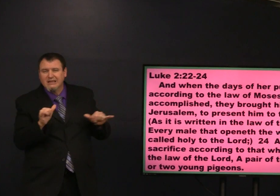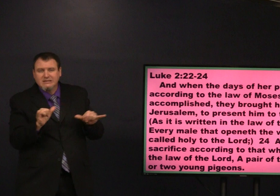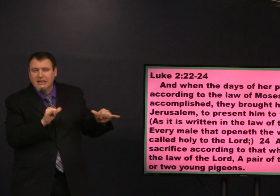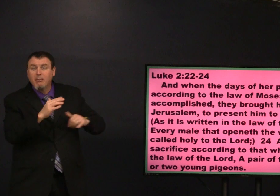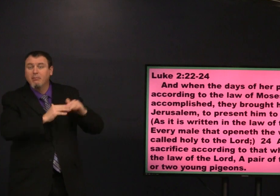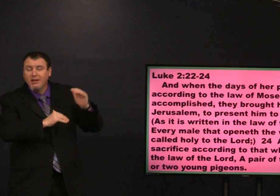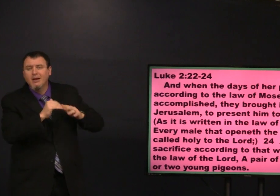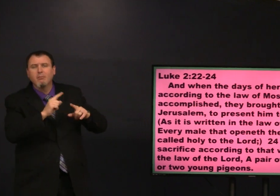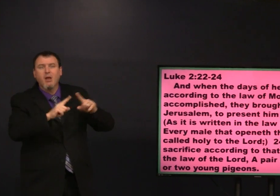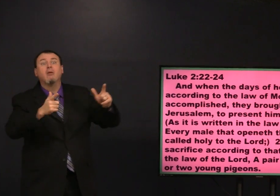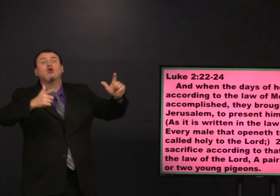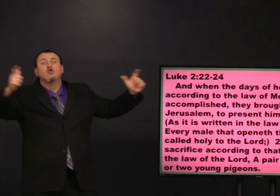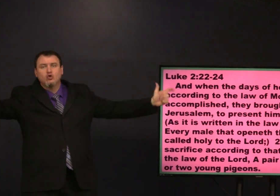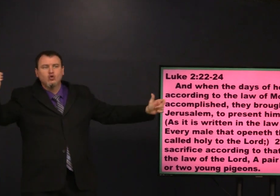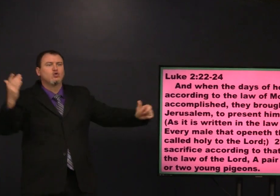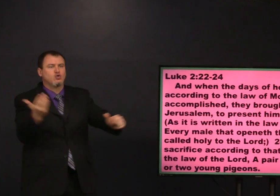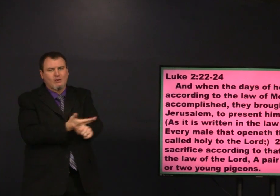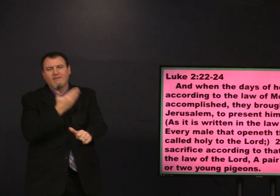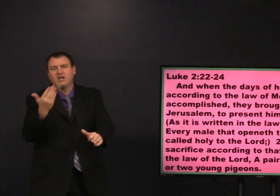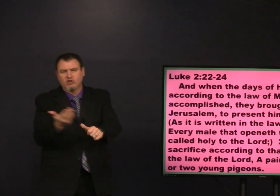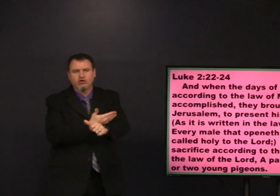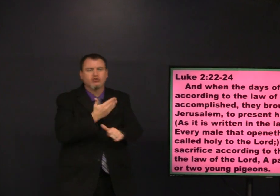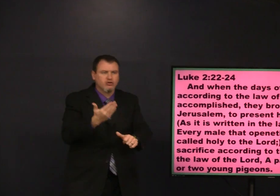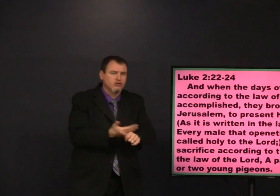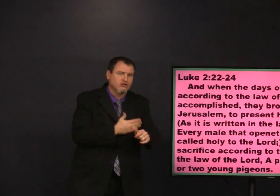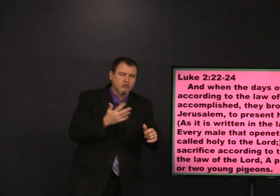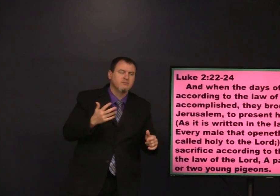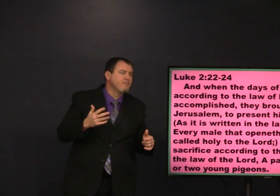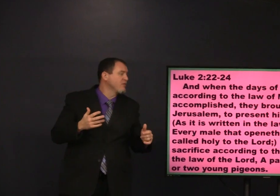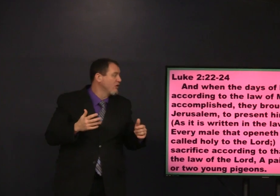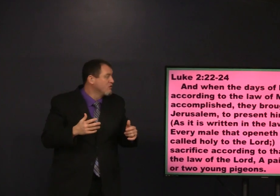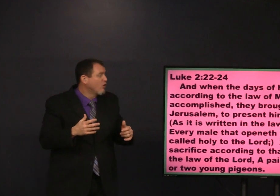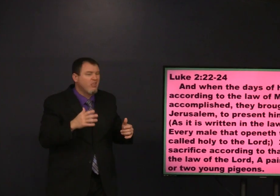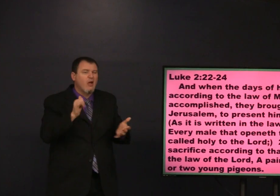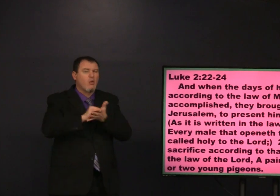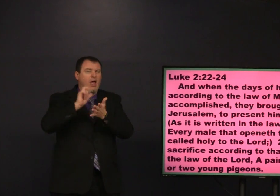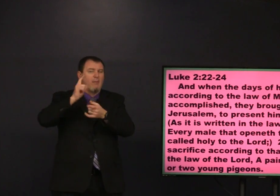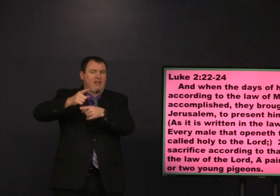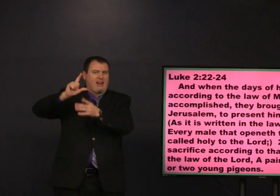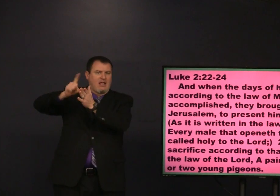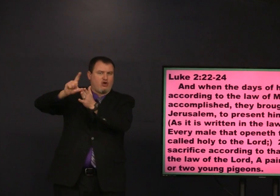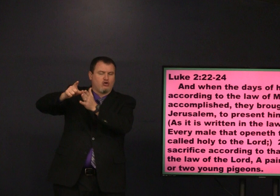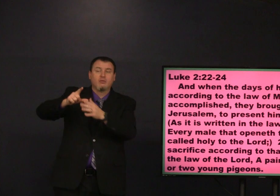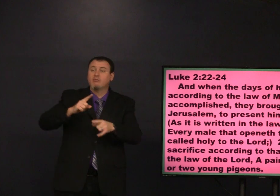the Third Temple but still really it's the same they made some bigger Renovations there that